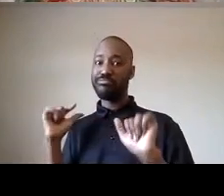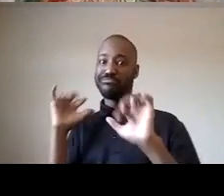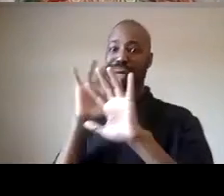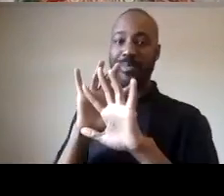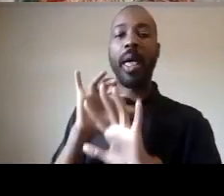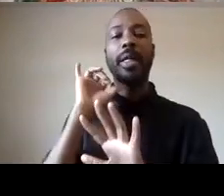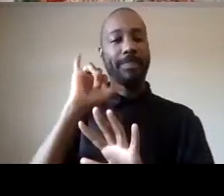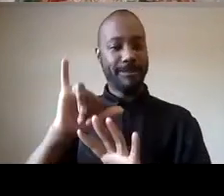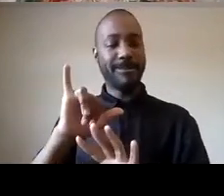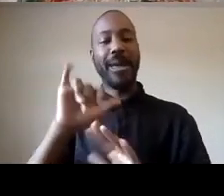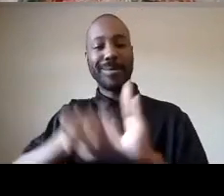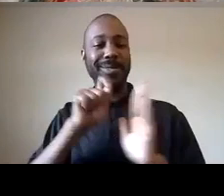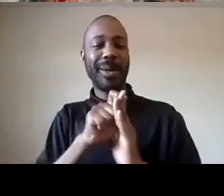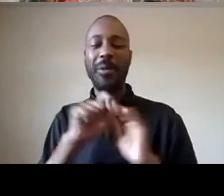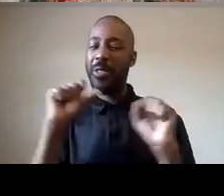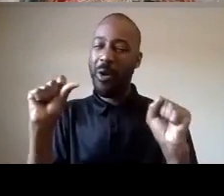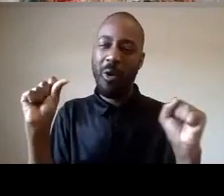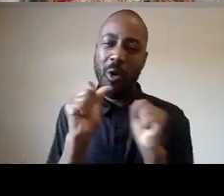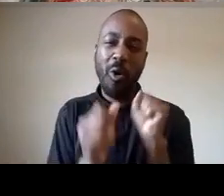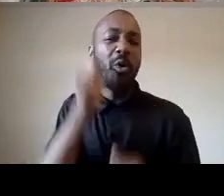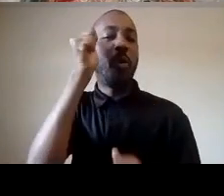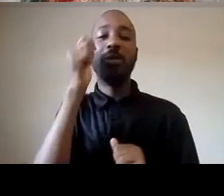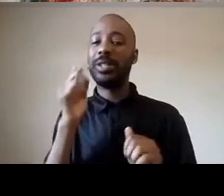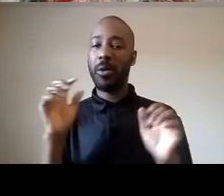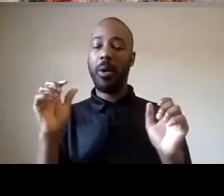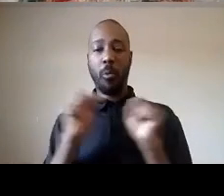angeles and we made that demand